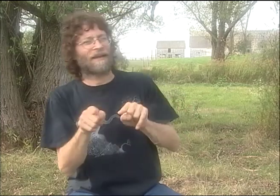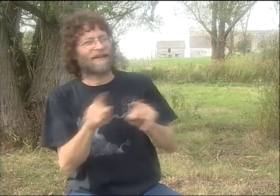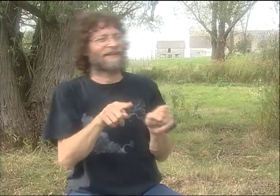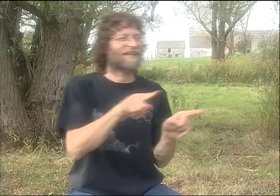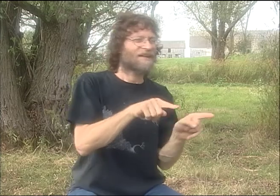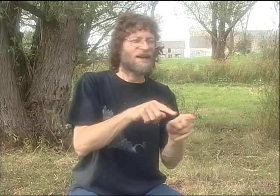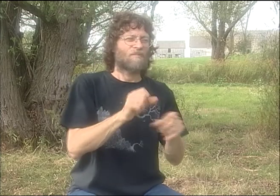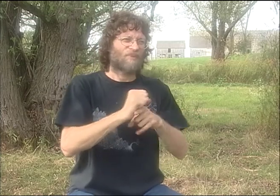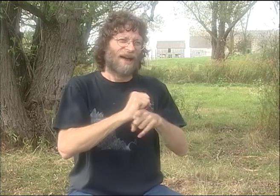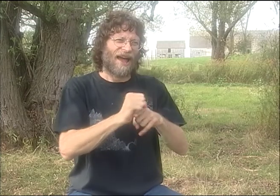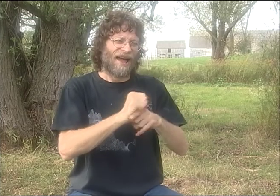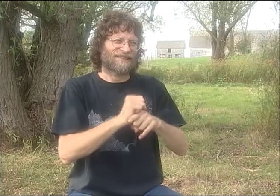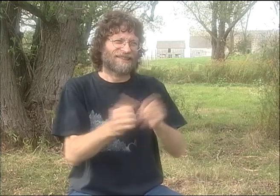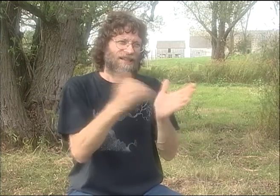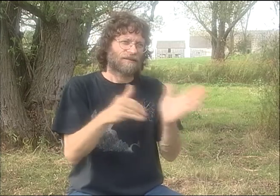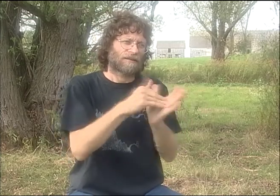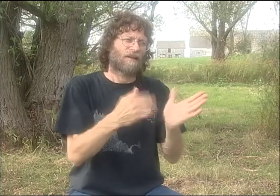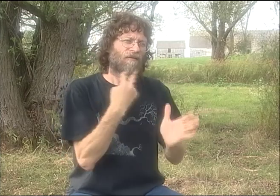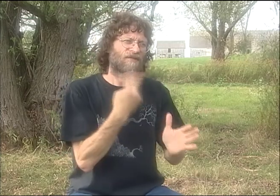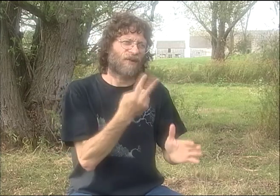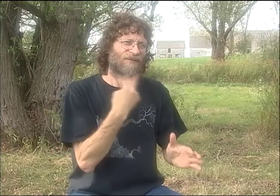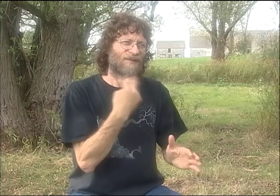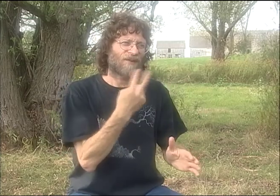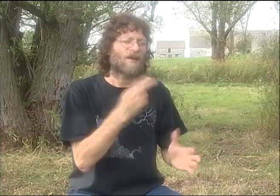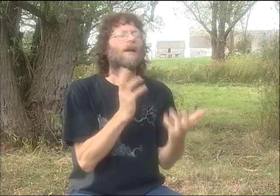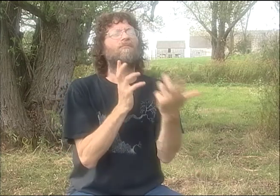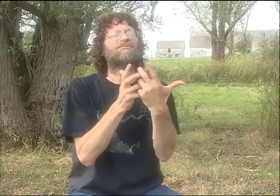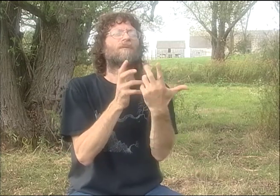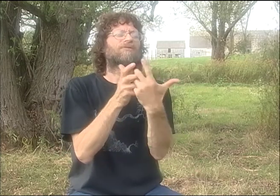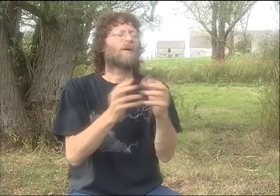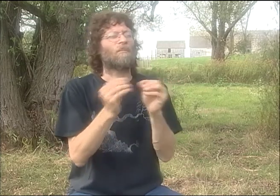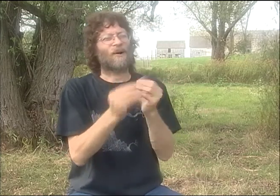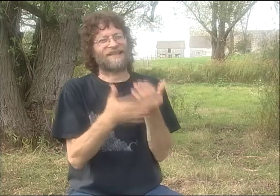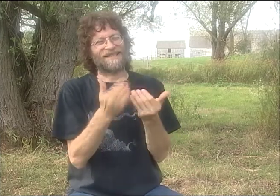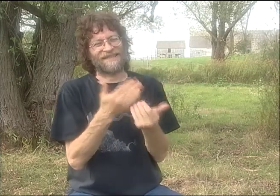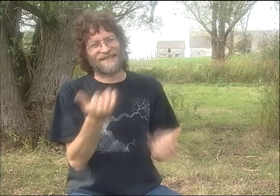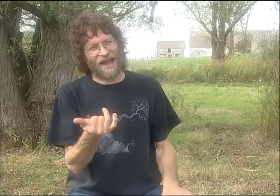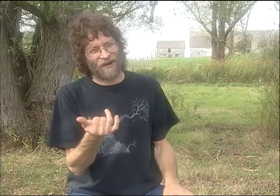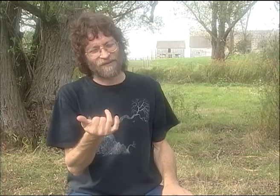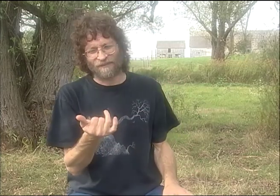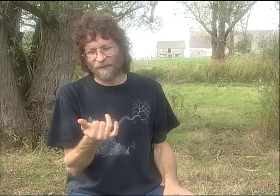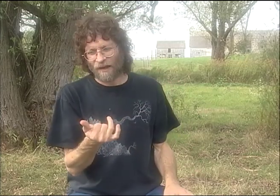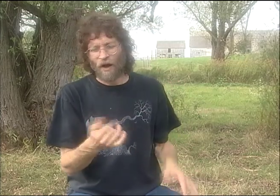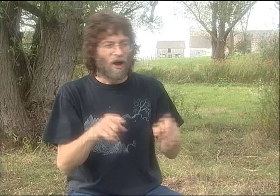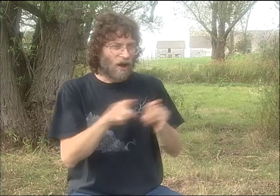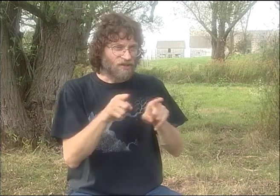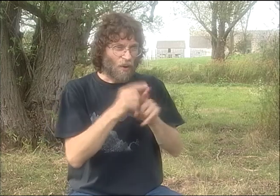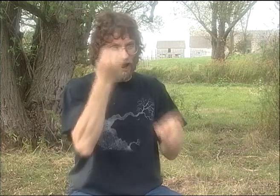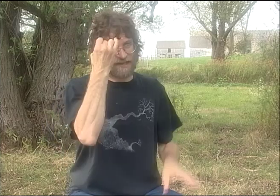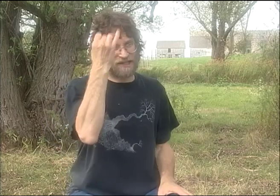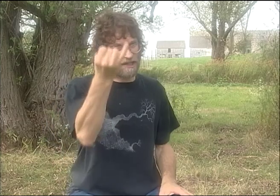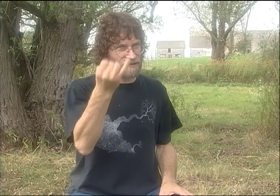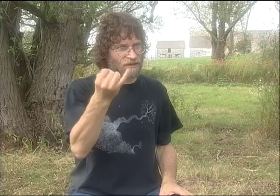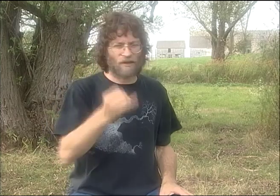AND WE'LL GET THEM DOWN ON A VIDEOTAPE. AND WE'VE GOT THEM DOCUMENTED SO THAT I CAN REWIND IT, FAST-FORWARD IT. I CAN PRACTICE IT ON MY OWN,